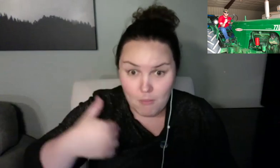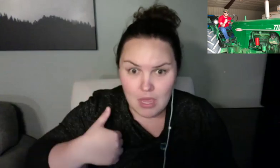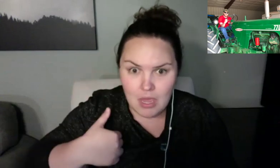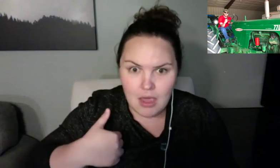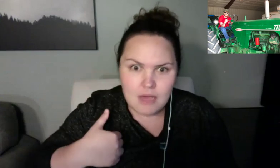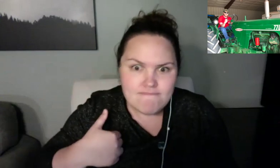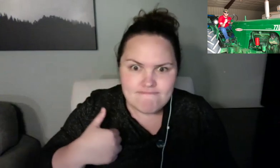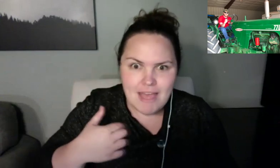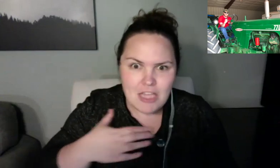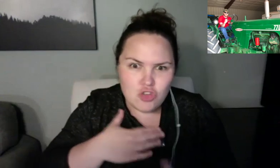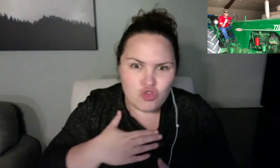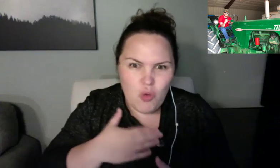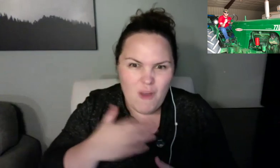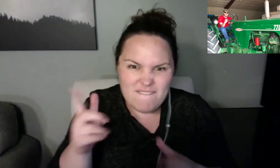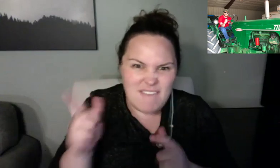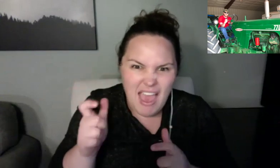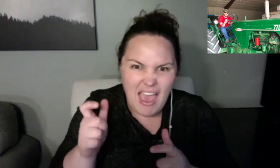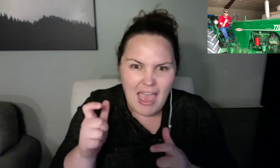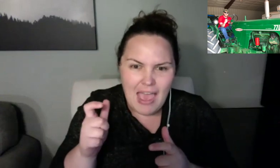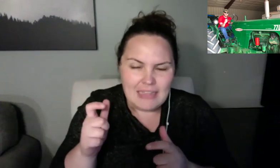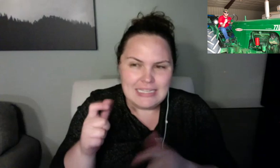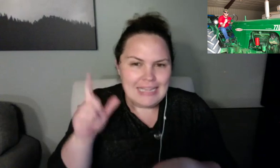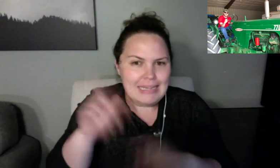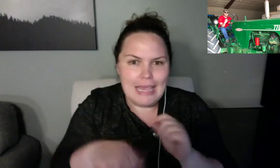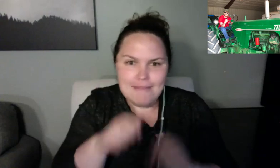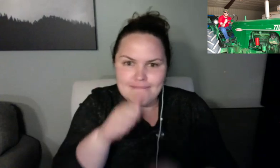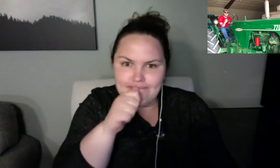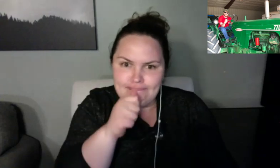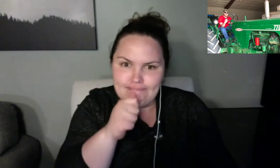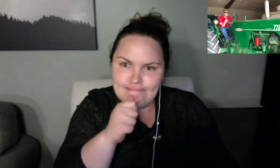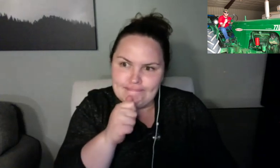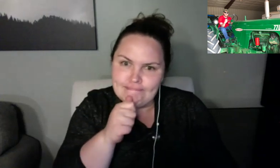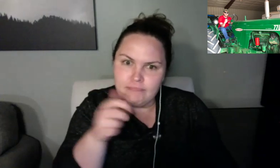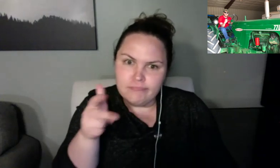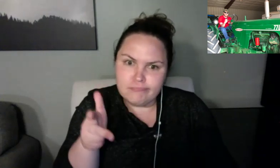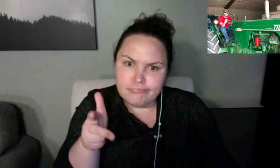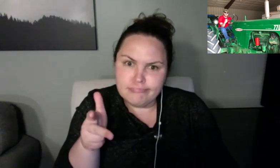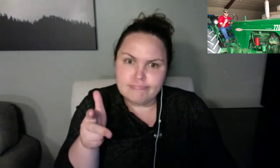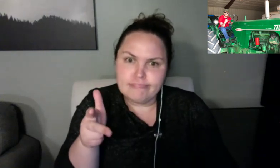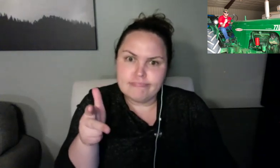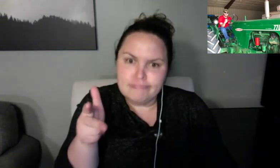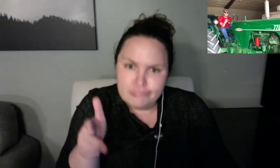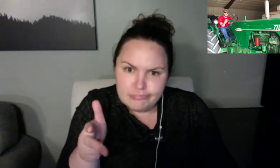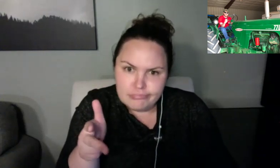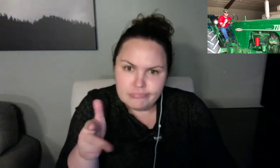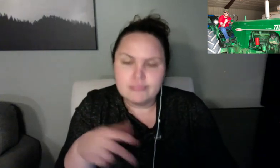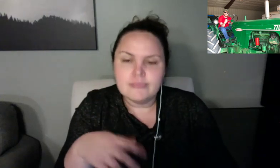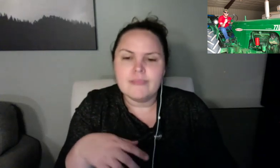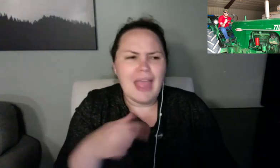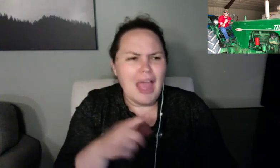Zack, this is RJ. This is just between you and me, okay, nobody